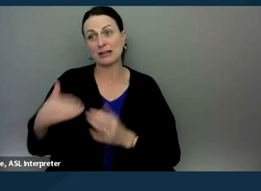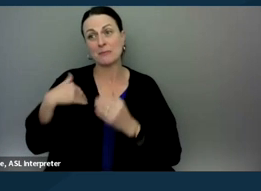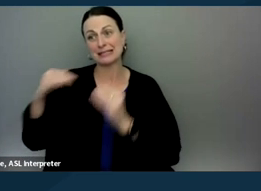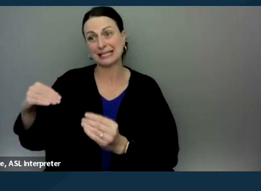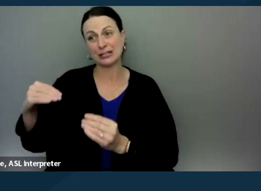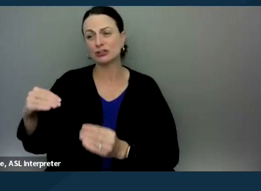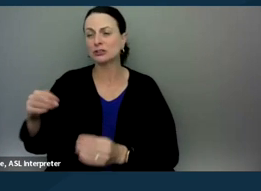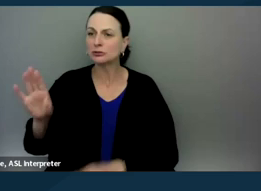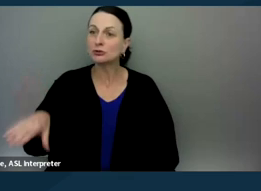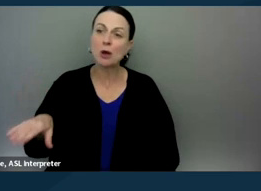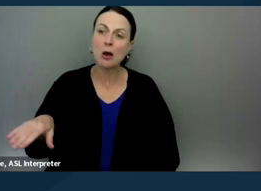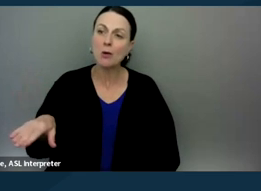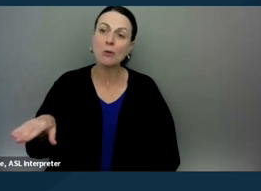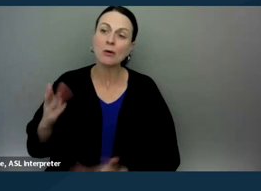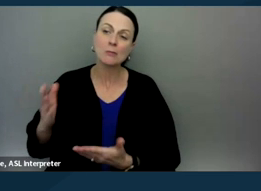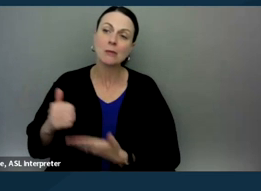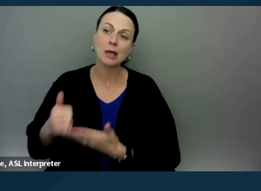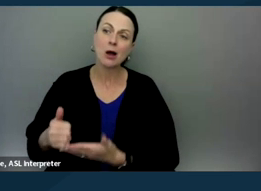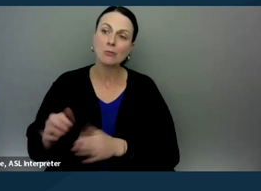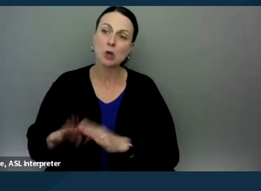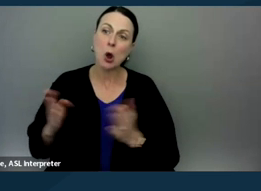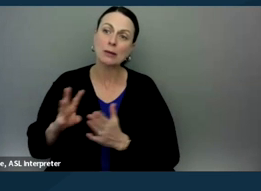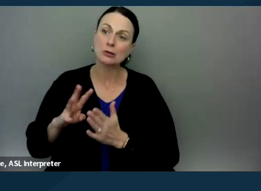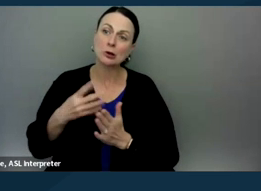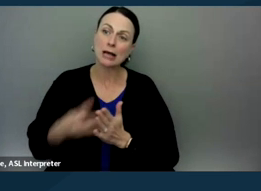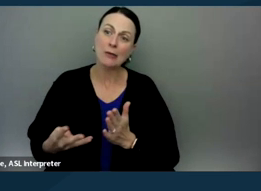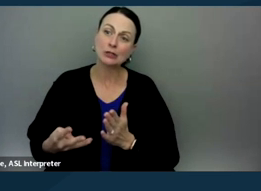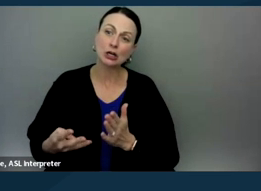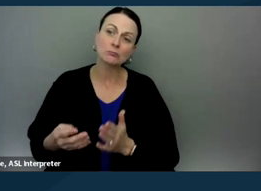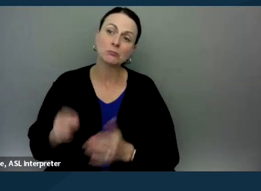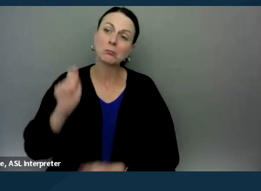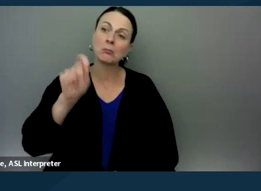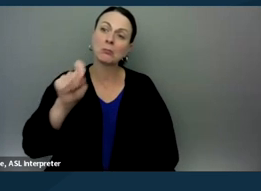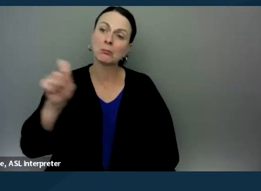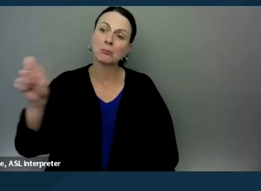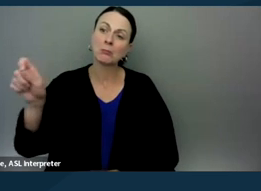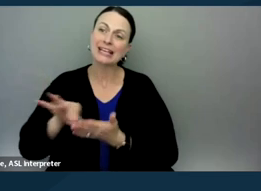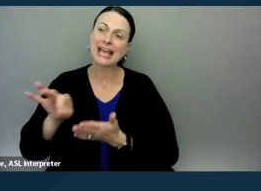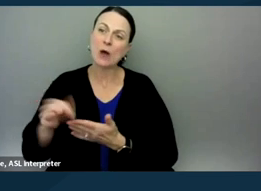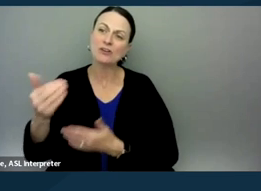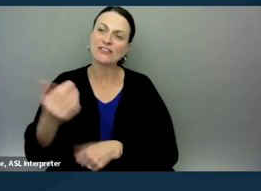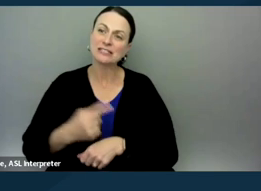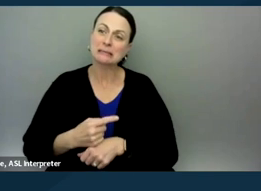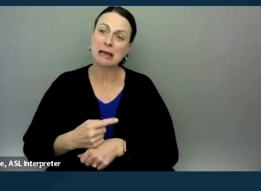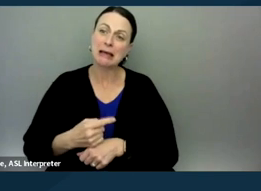did you know that might be helpful to open up your calendar and, you know, count the 15 calendar days and if you haven't heard back from them, you know,